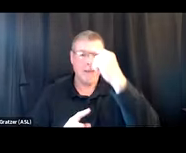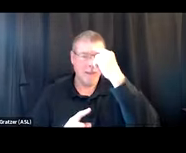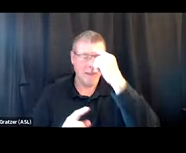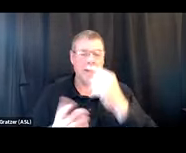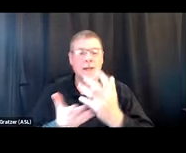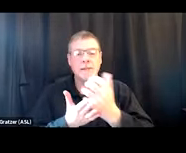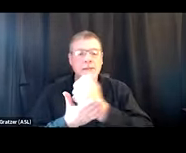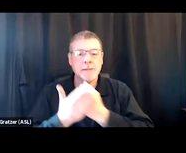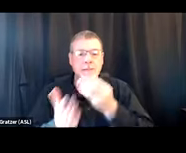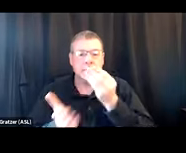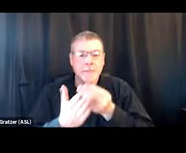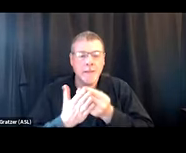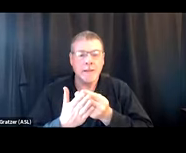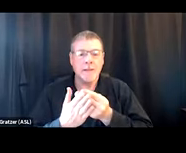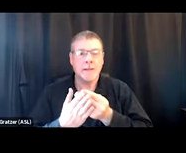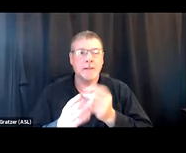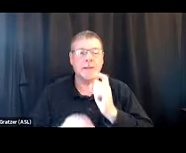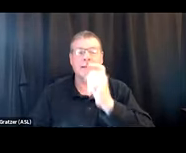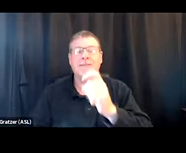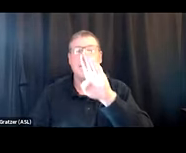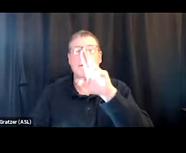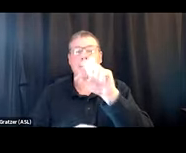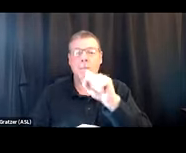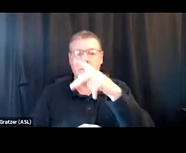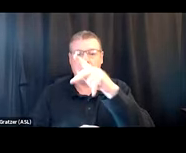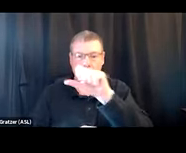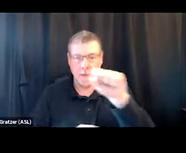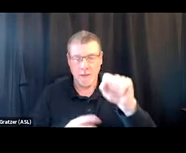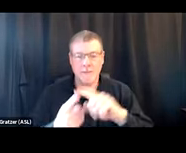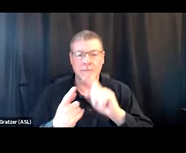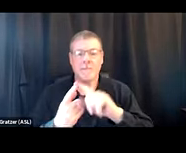to get people bus passes or taxi vouchers.